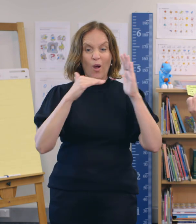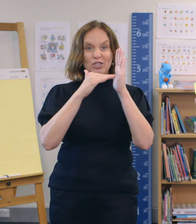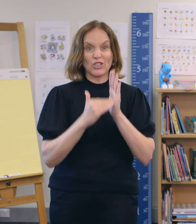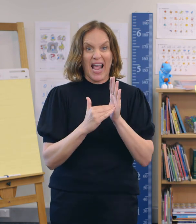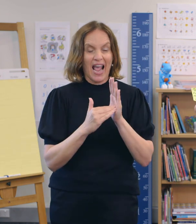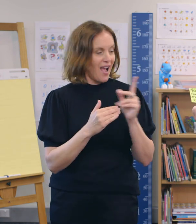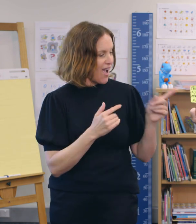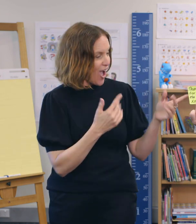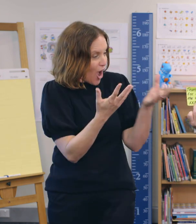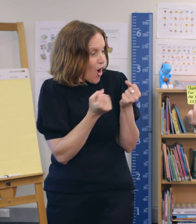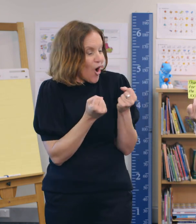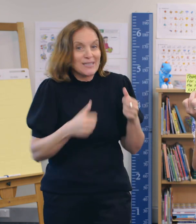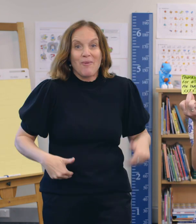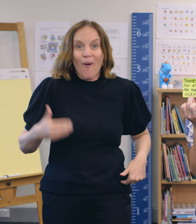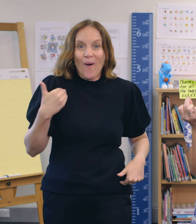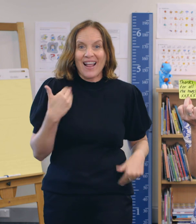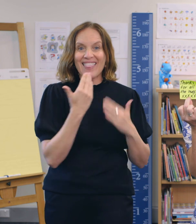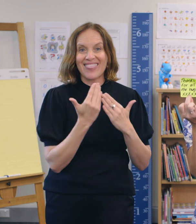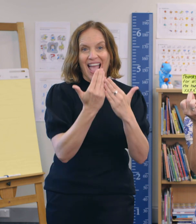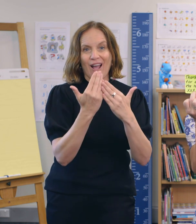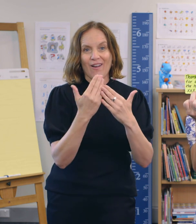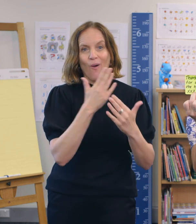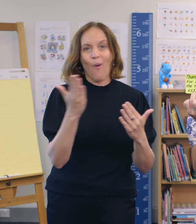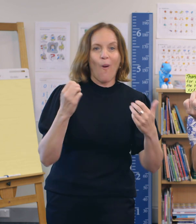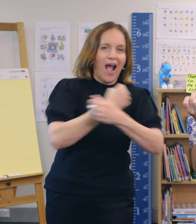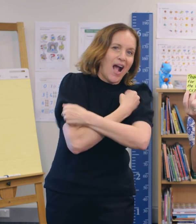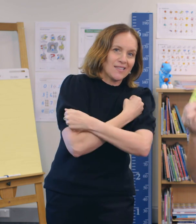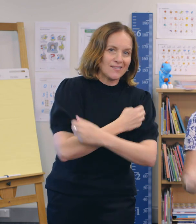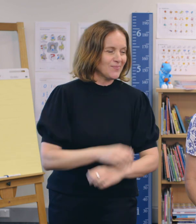I got this one this morning: "Thanks for all the hugs."